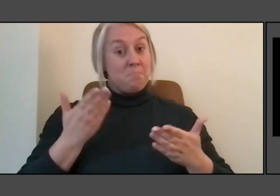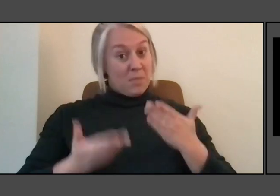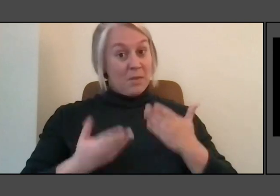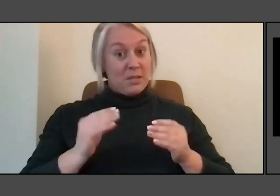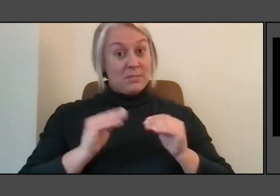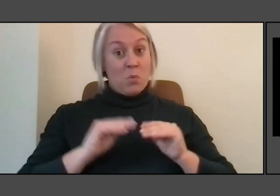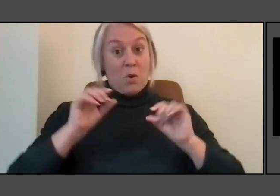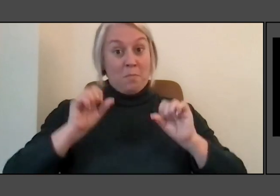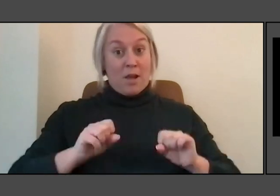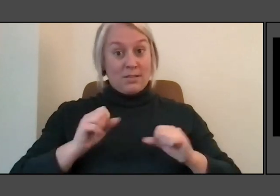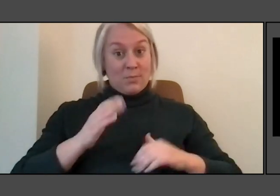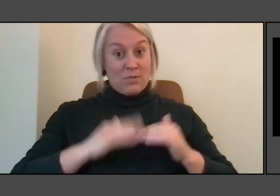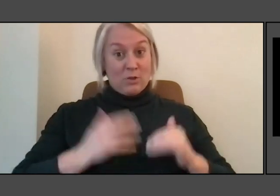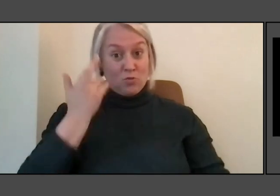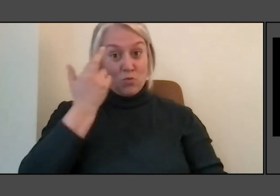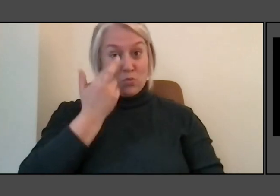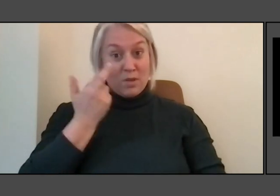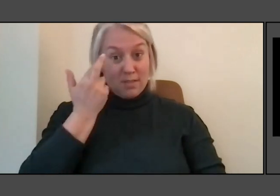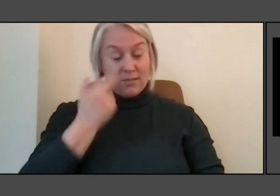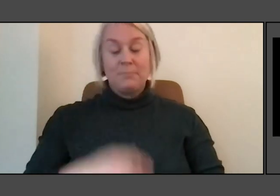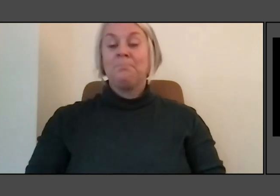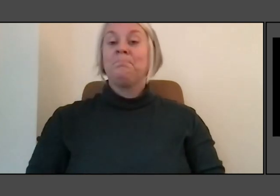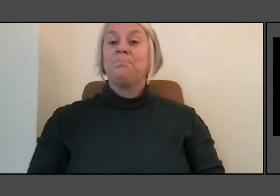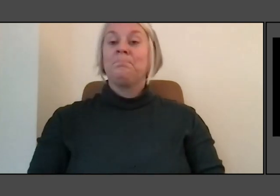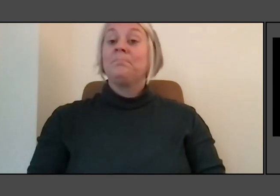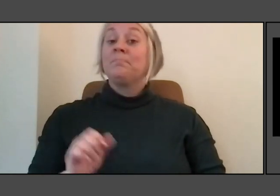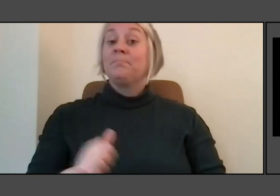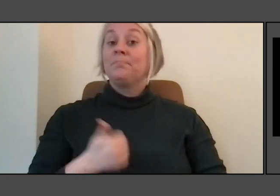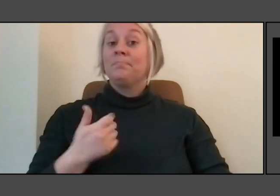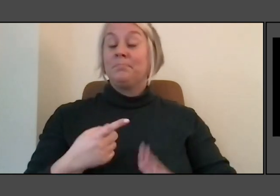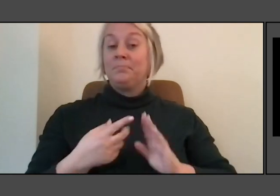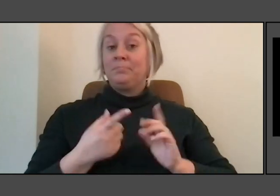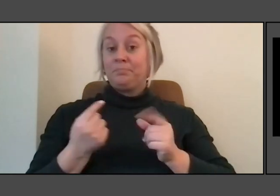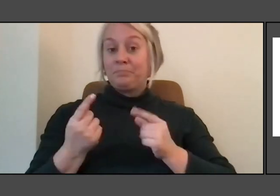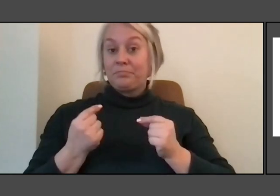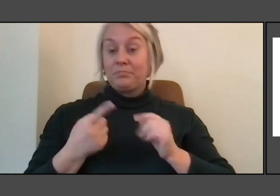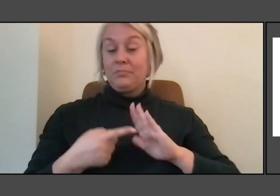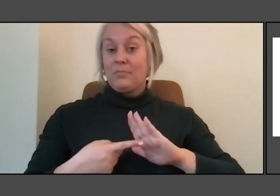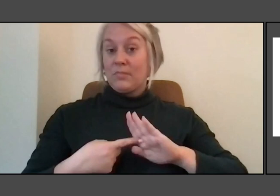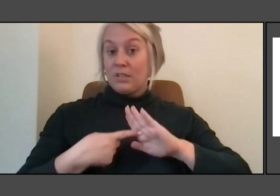it is like to show you that for what we spend on alcohol annually,